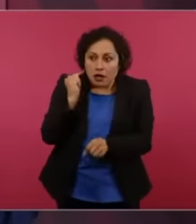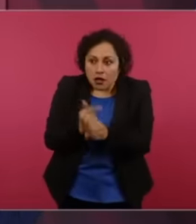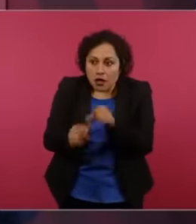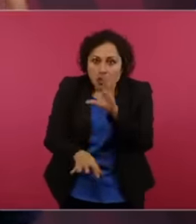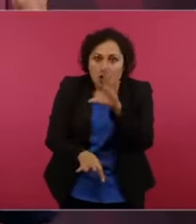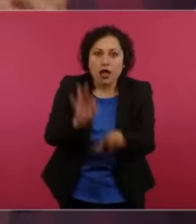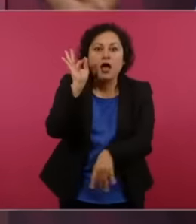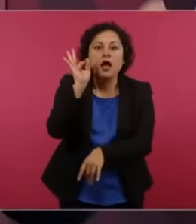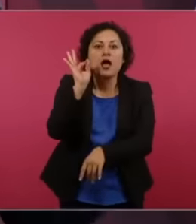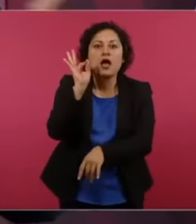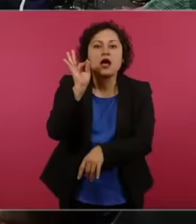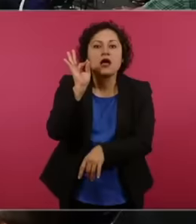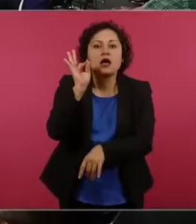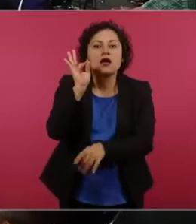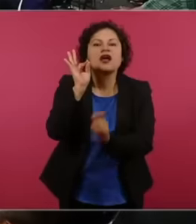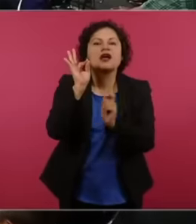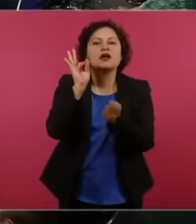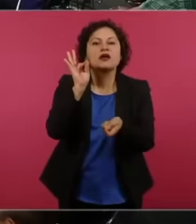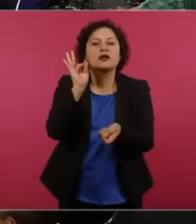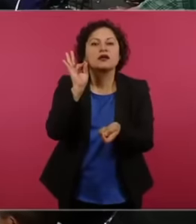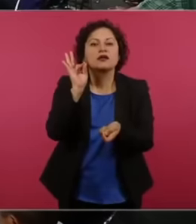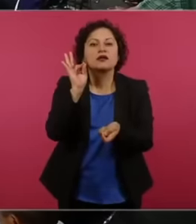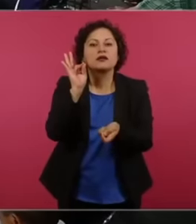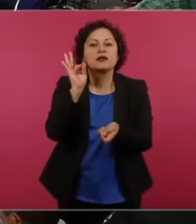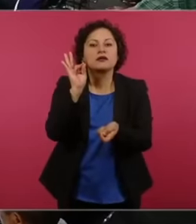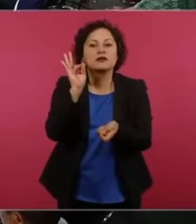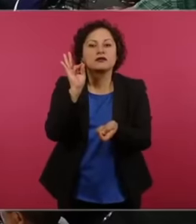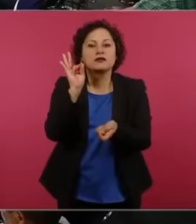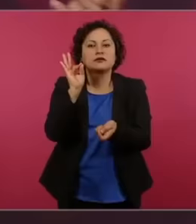crime of disclosing personal data